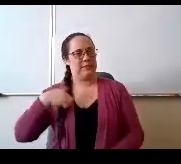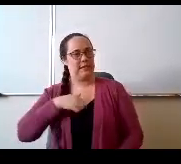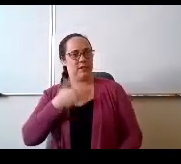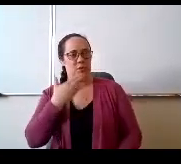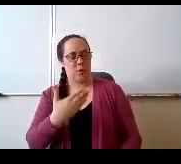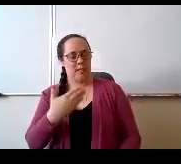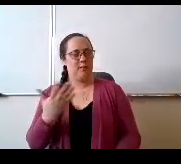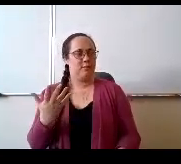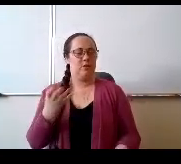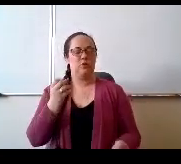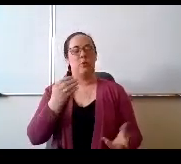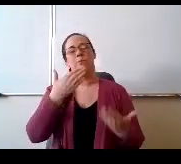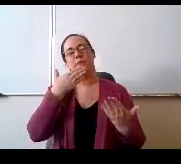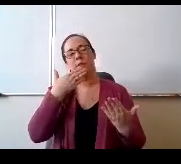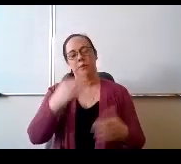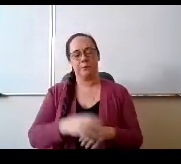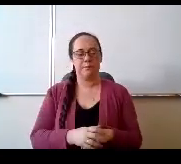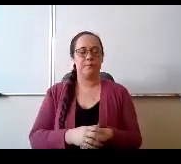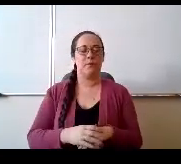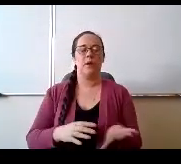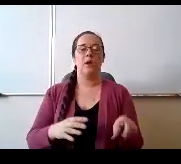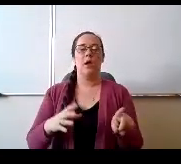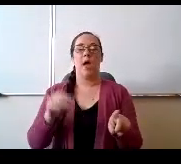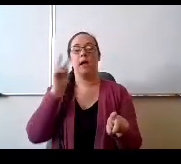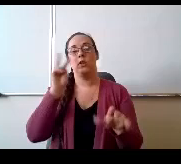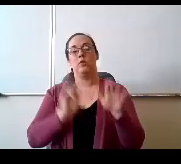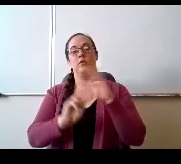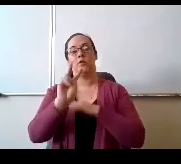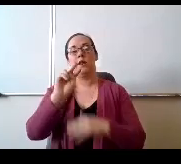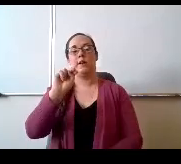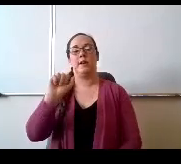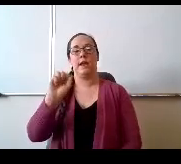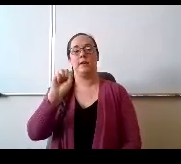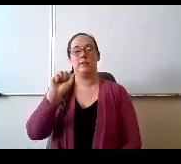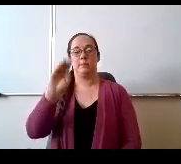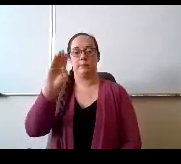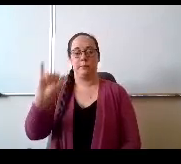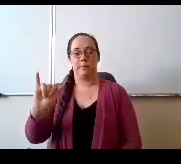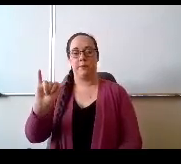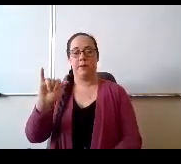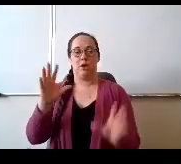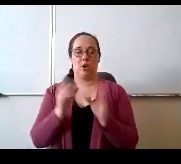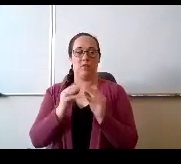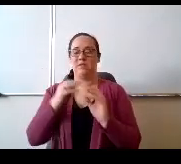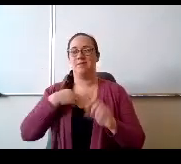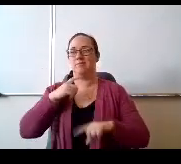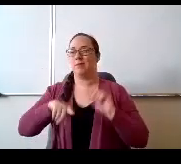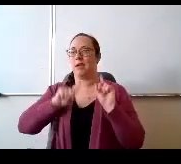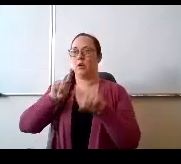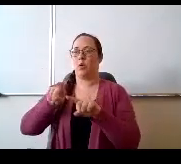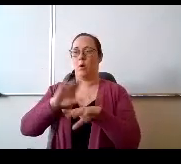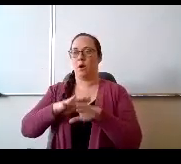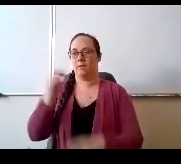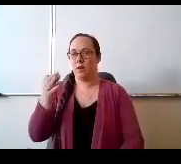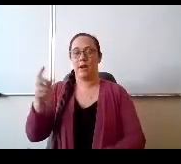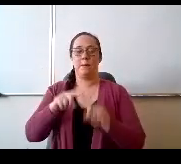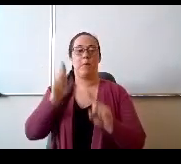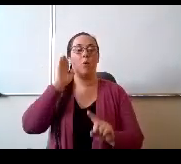Also looking forward to the nasty conference. Unfortunately I won't be able to attend on Friday, but I will be there on Saturday and Sunday,